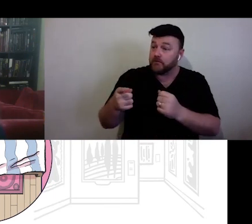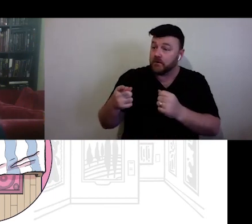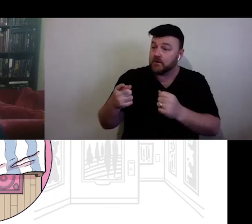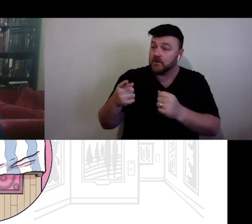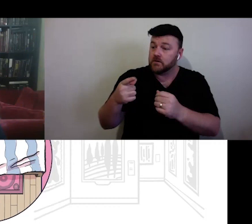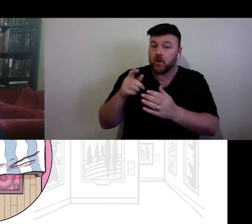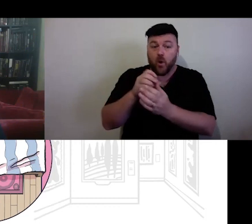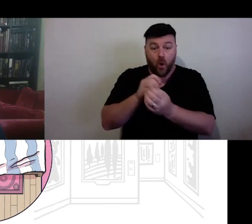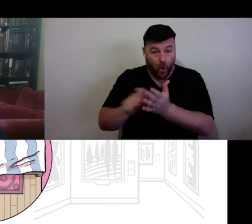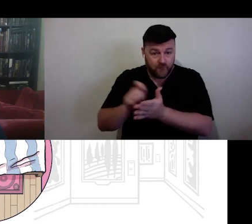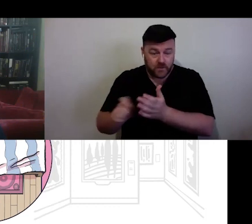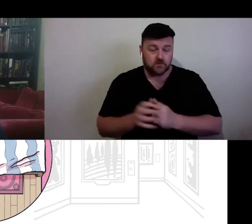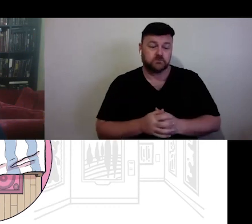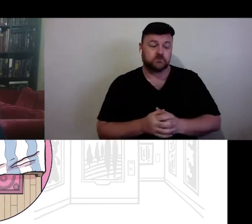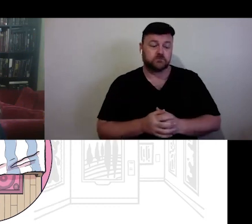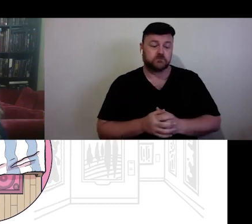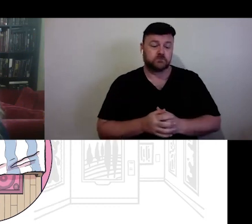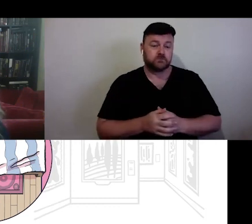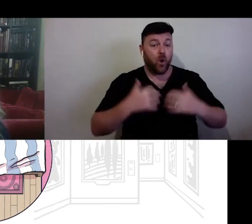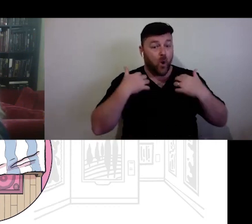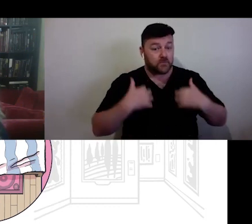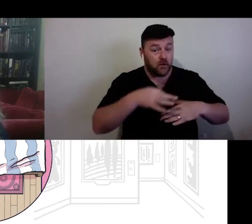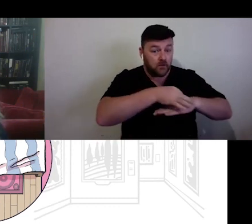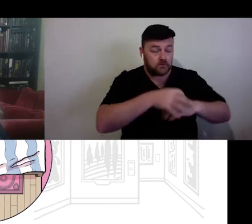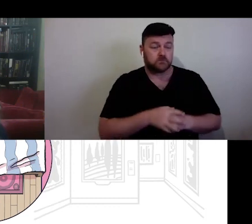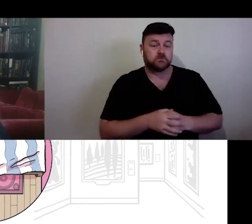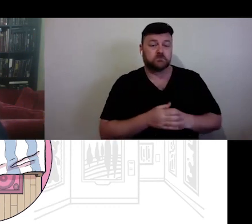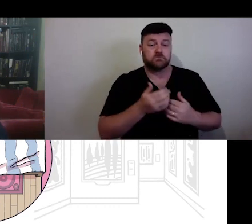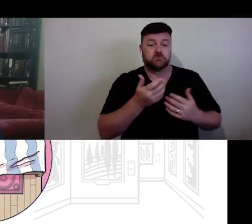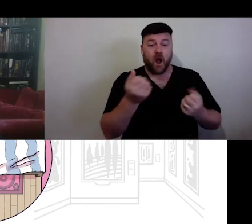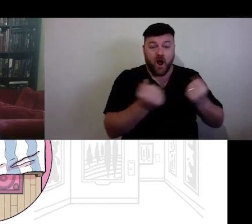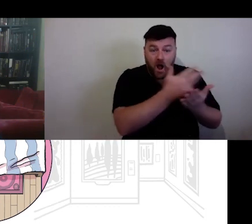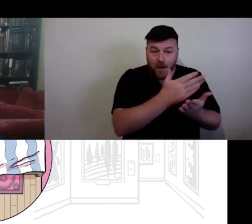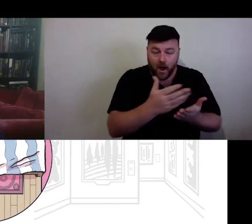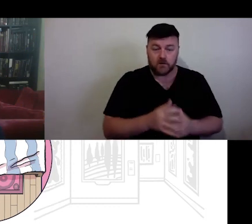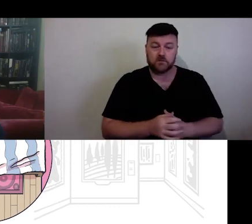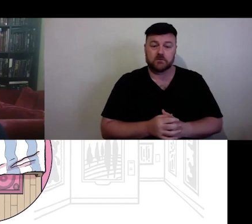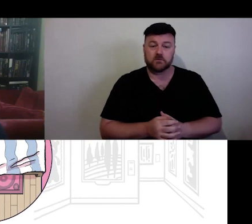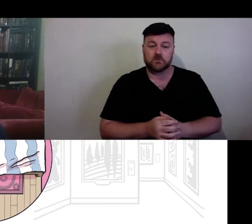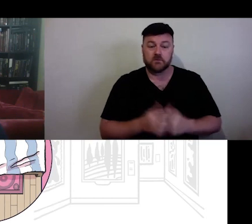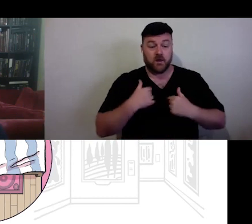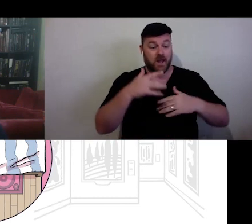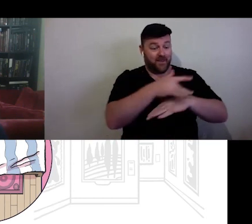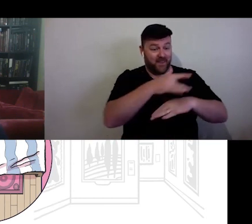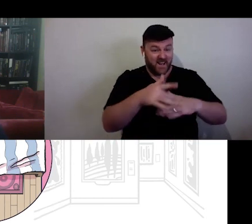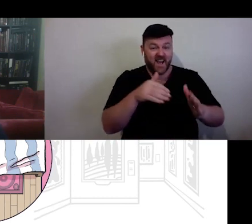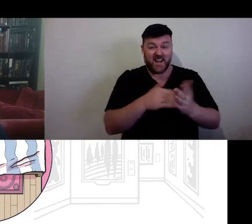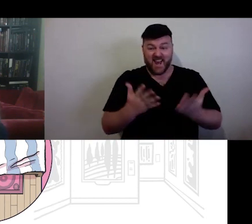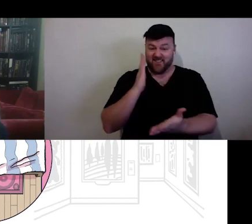Our theatres are now our living rooms. Our museums are our bedrooms.